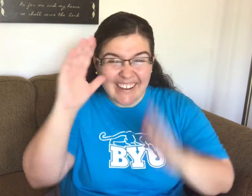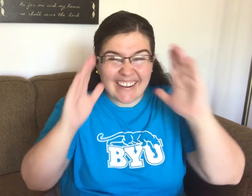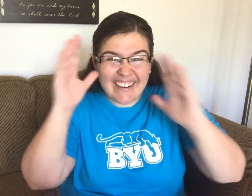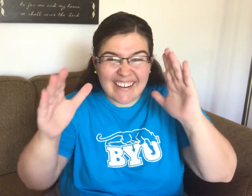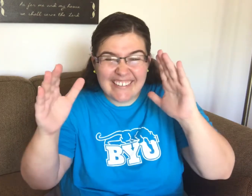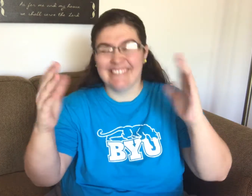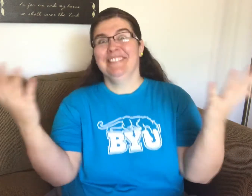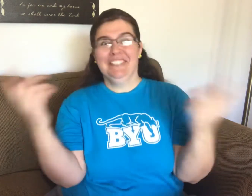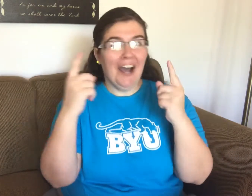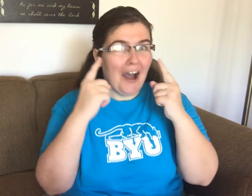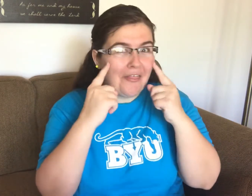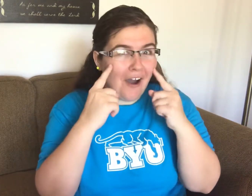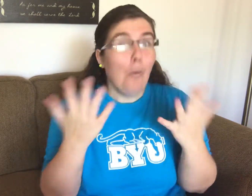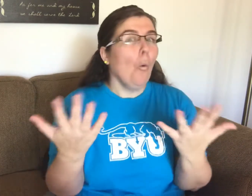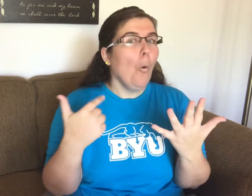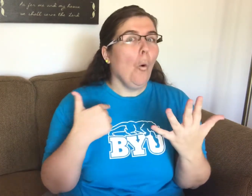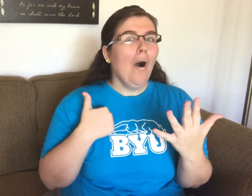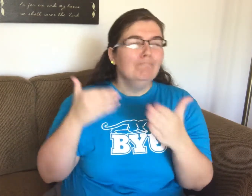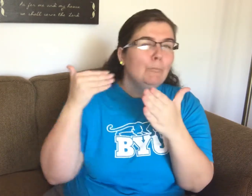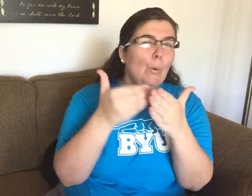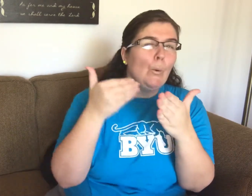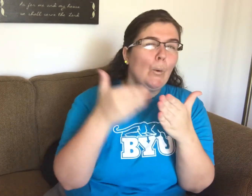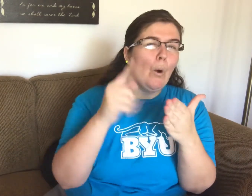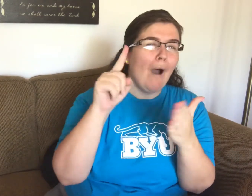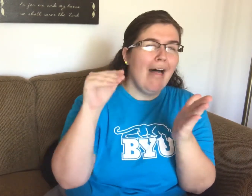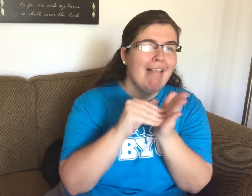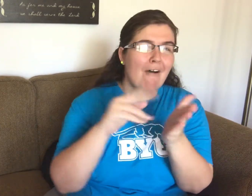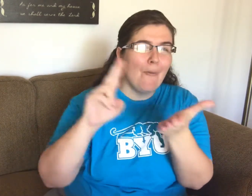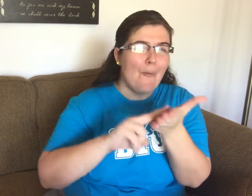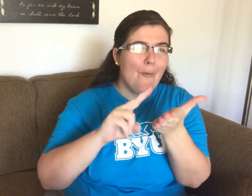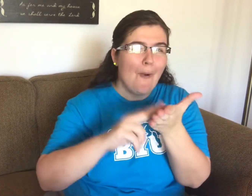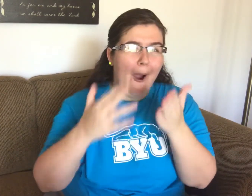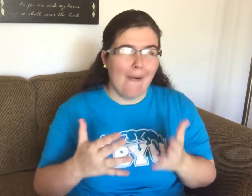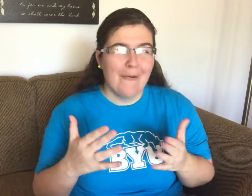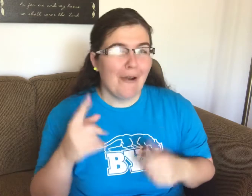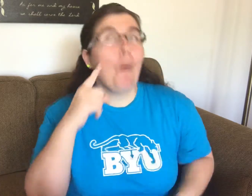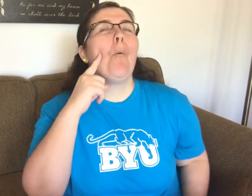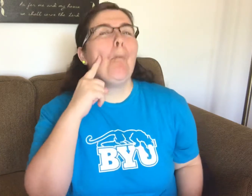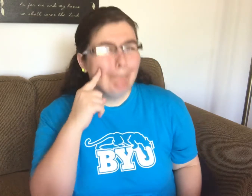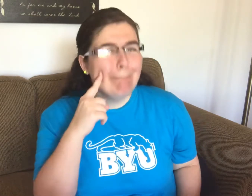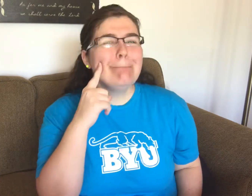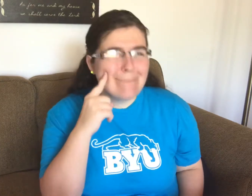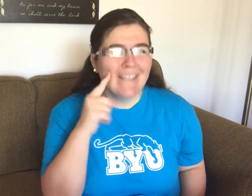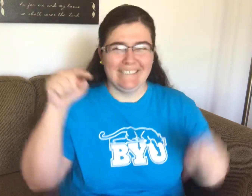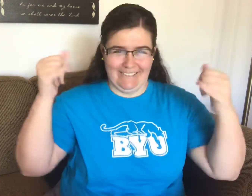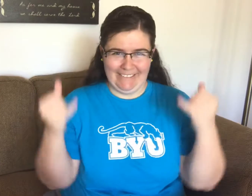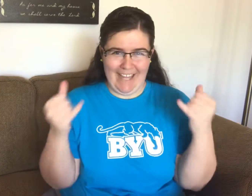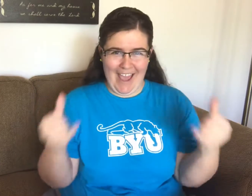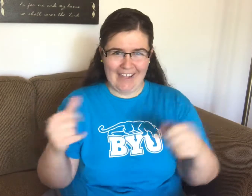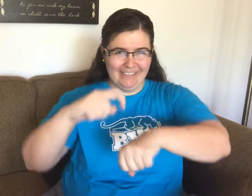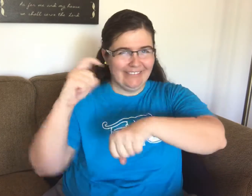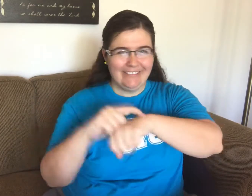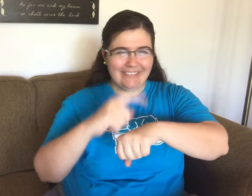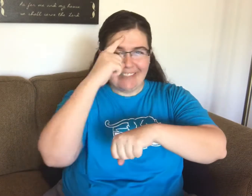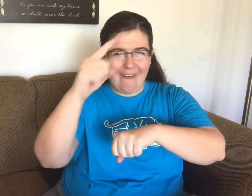Hello! I thought since I'm SO CLOSE to reaching 1,000 subscribers, today's the day for me to teach